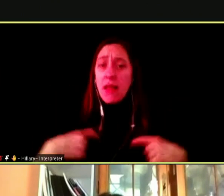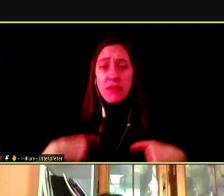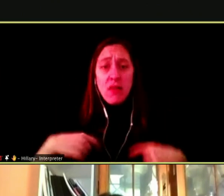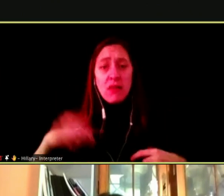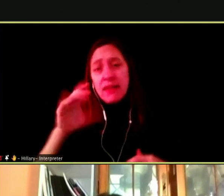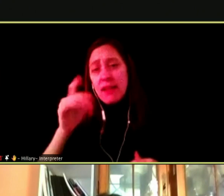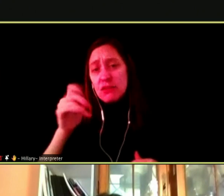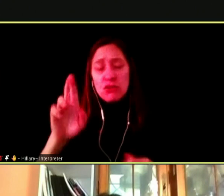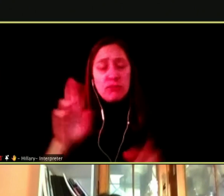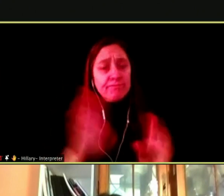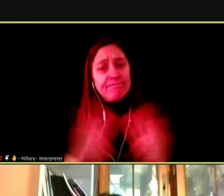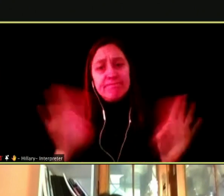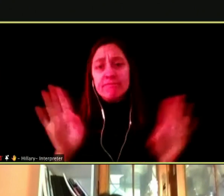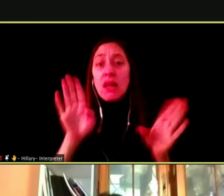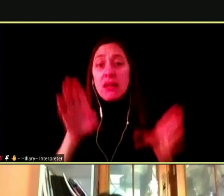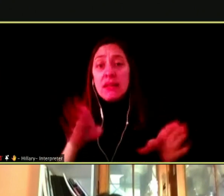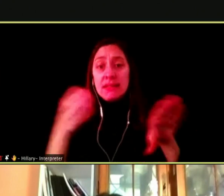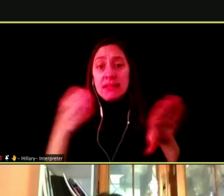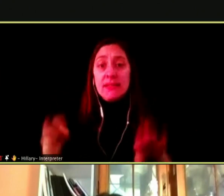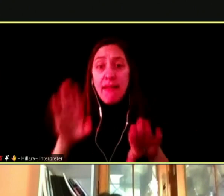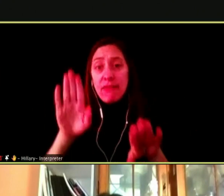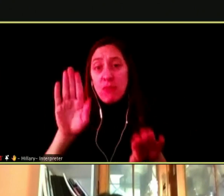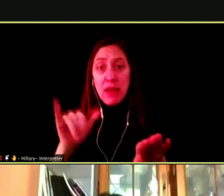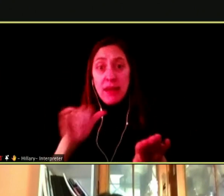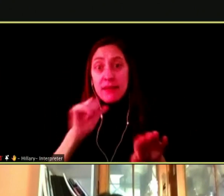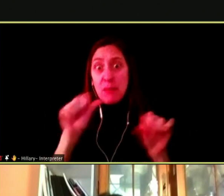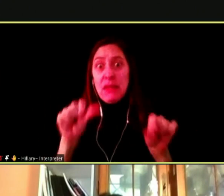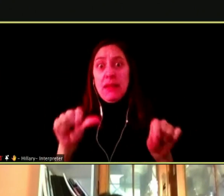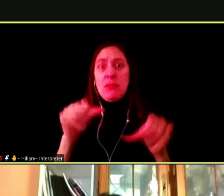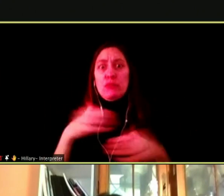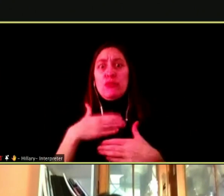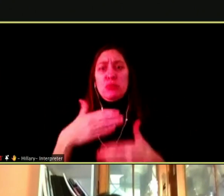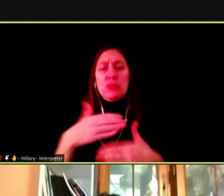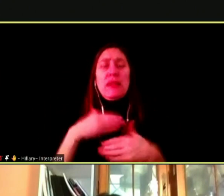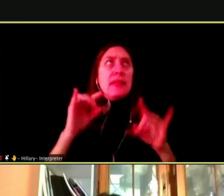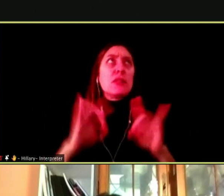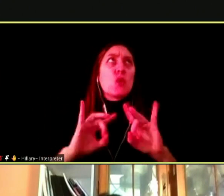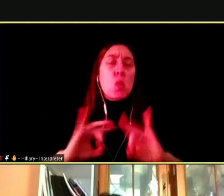BECAUSE DEATH BY NOT BEING ABLE TO BREATHE IS A HORRIBLE EXPERIENCE.